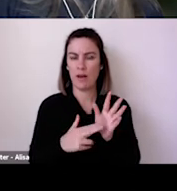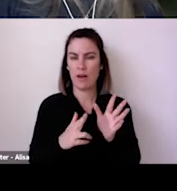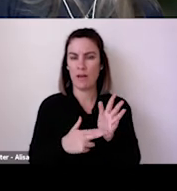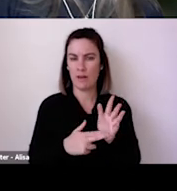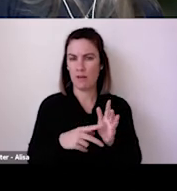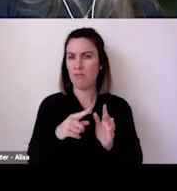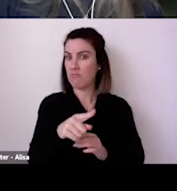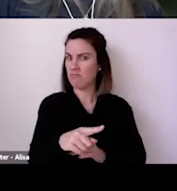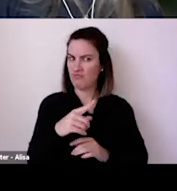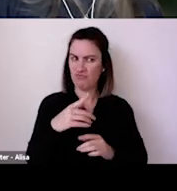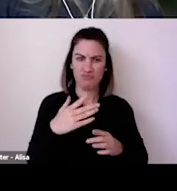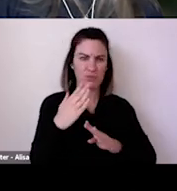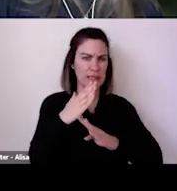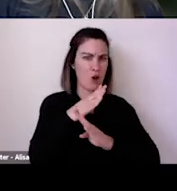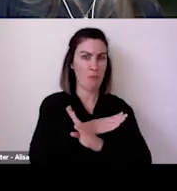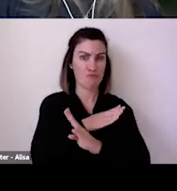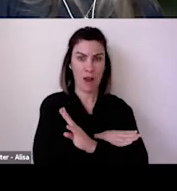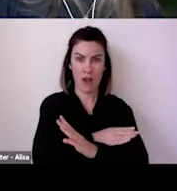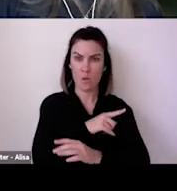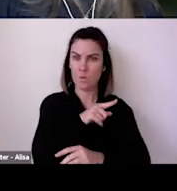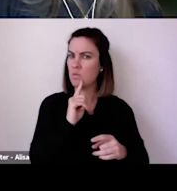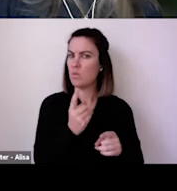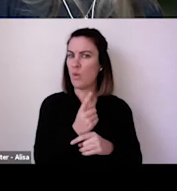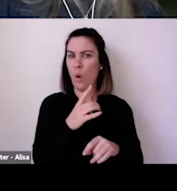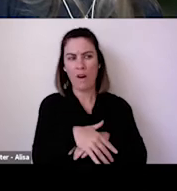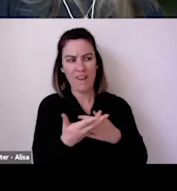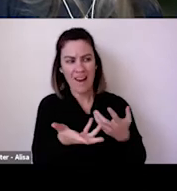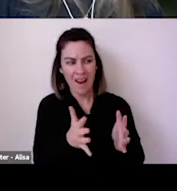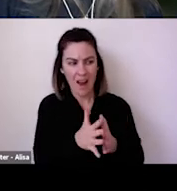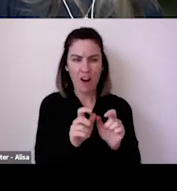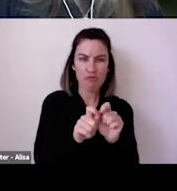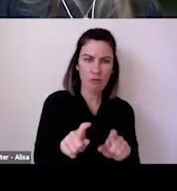patient and willing to work with us and I sometimes wonder how long their patience will